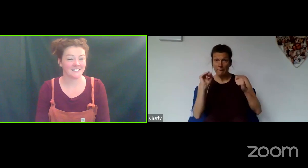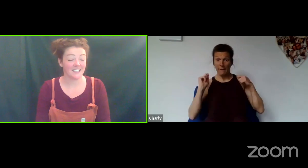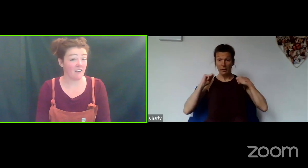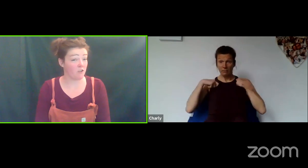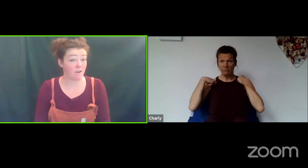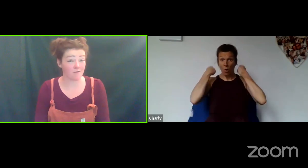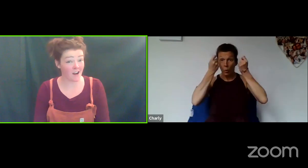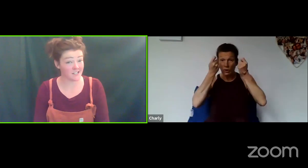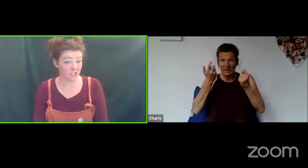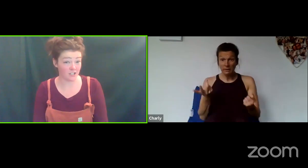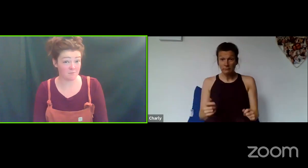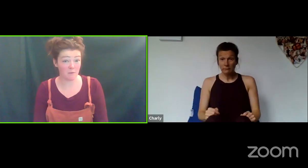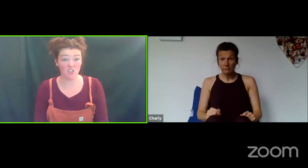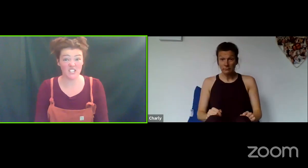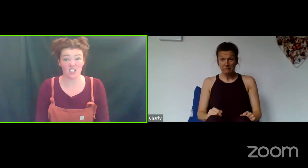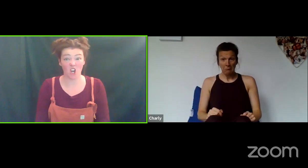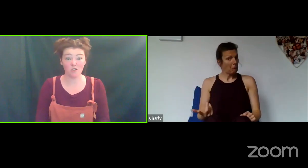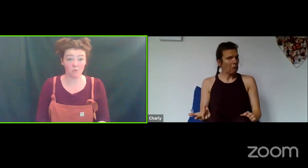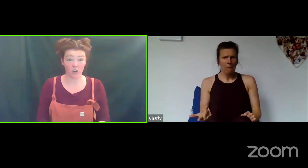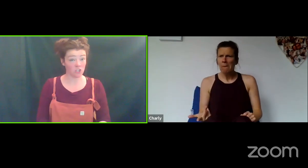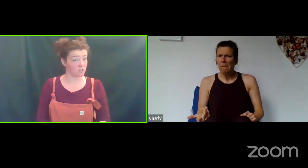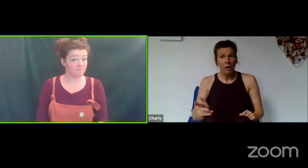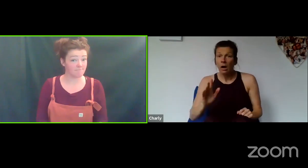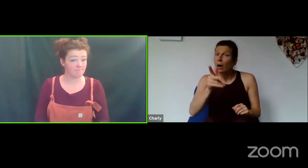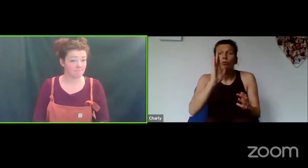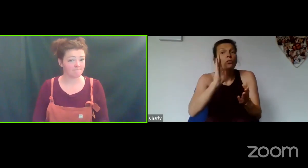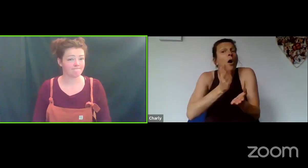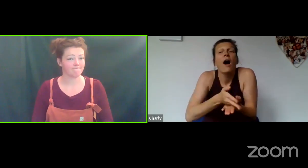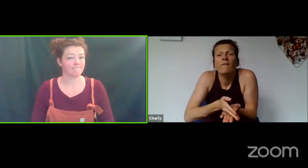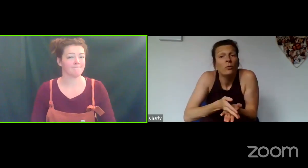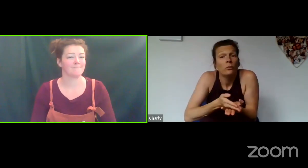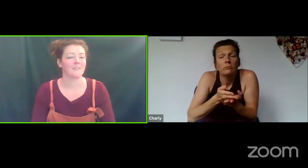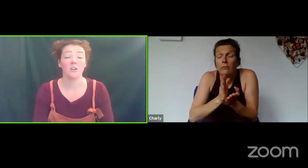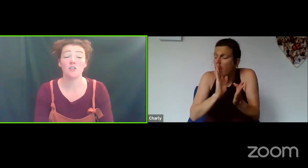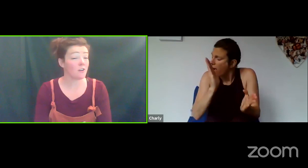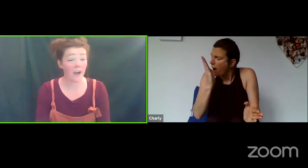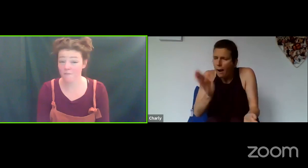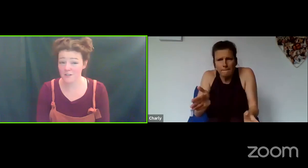If you're Red Riding Hood, maybe you need to coat with a hood. You don't have to